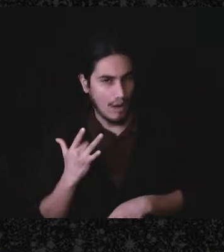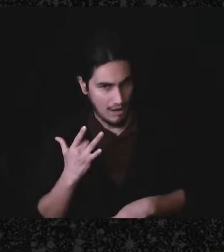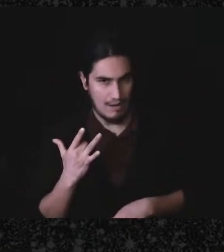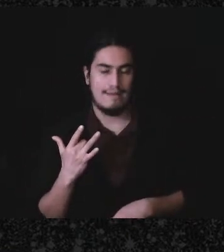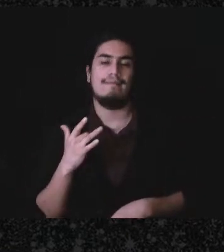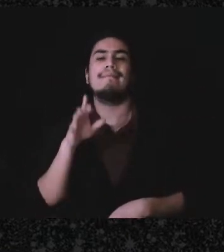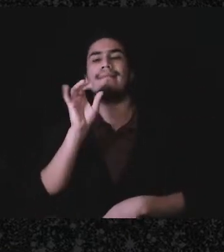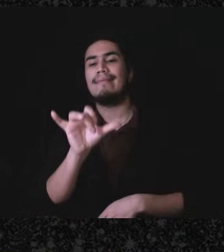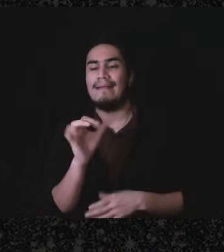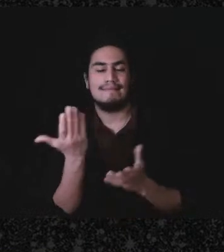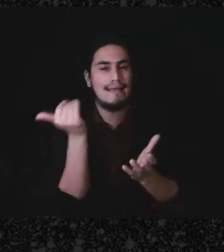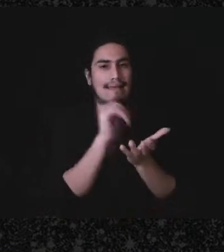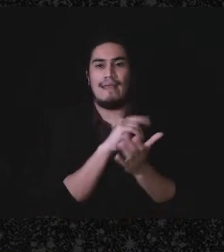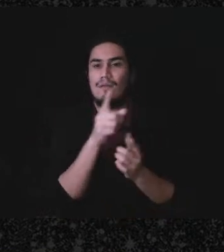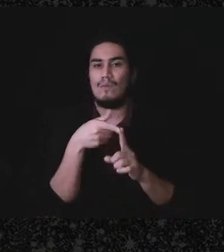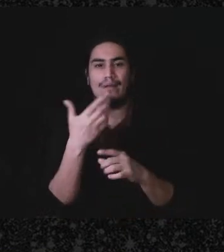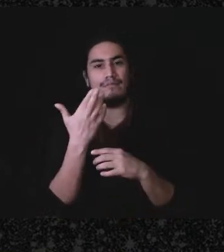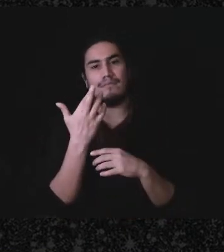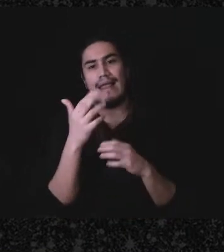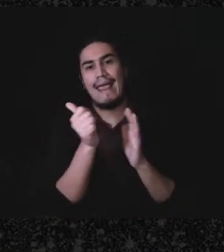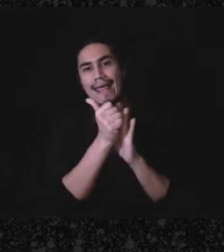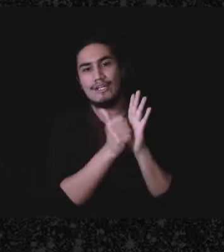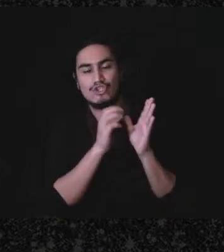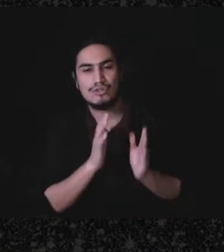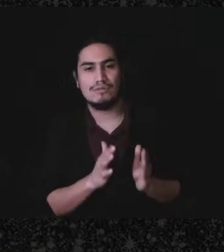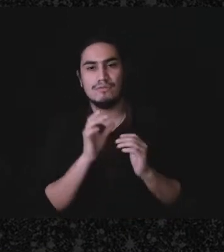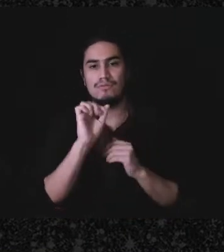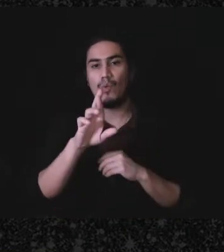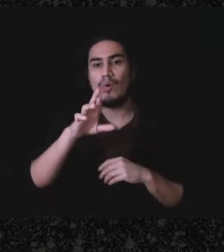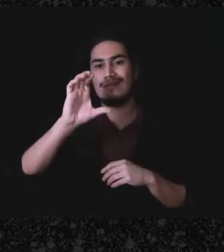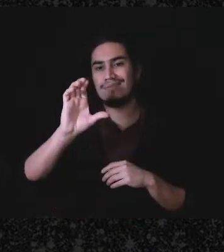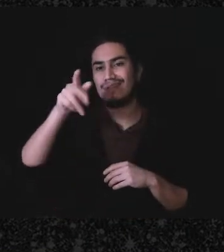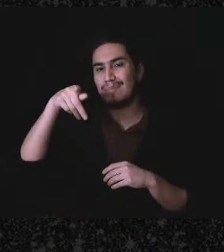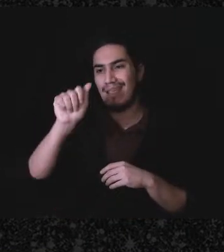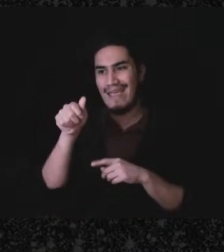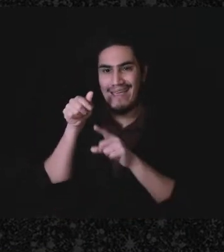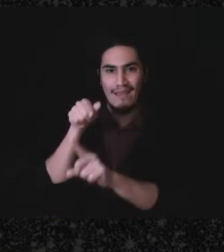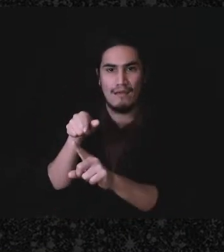like, a enrolled agent or a CPA comes in handy. Because they know how to do it properly,